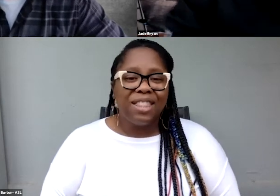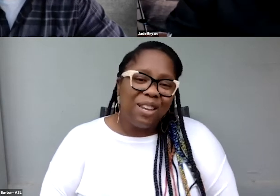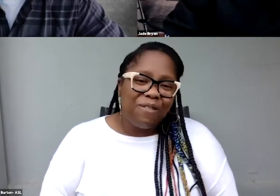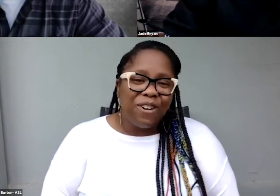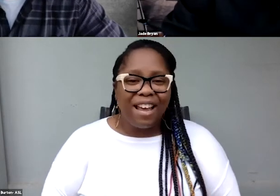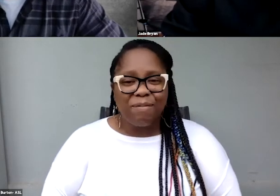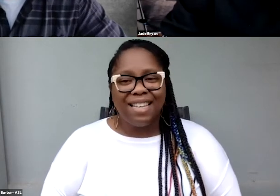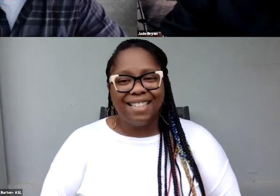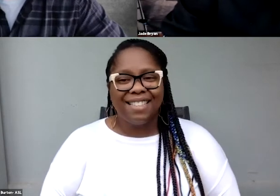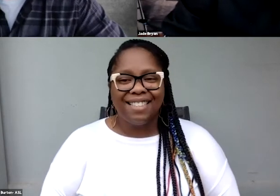So thank you for having me.